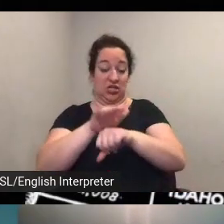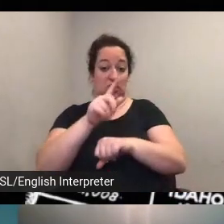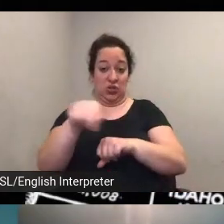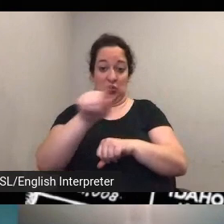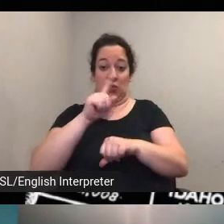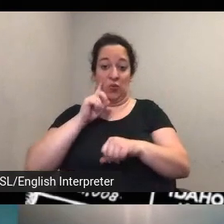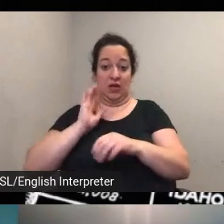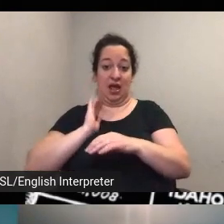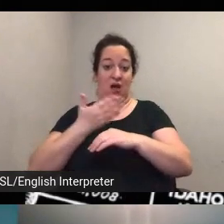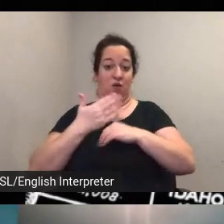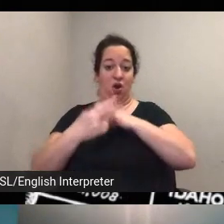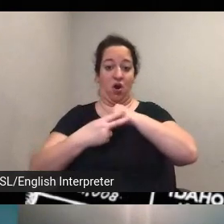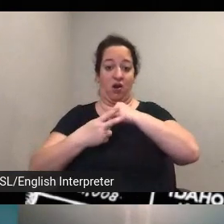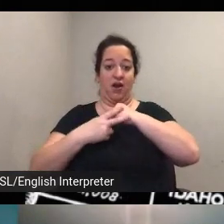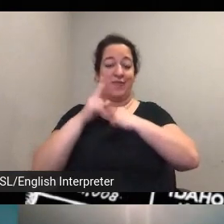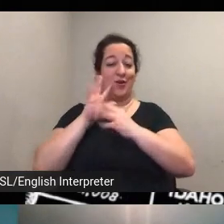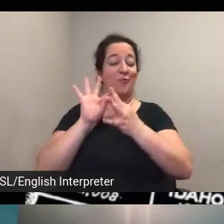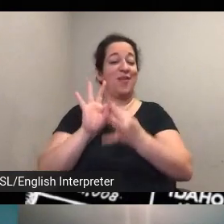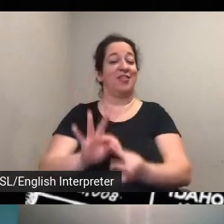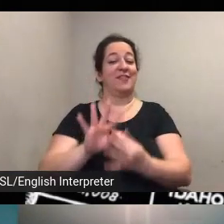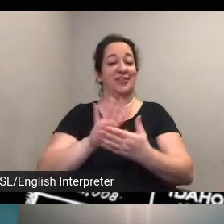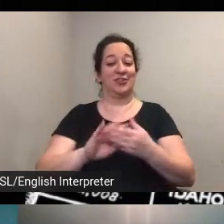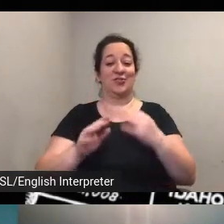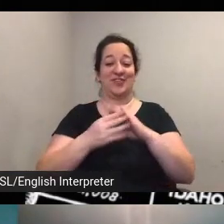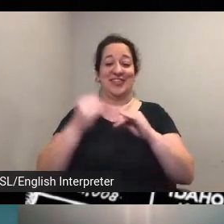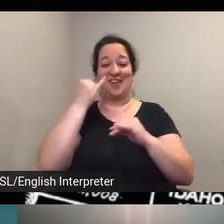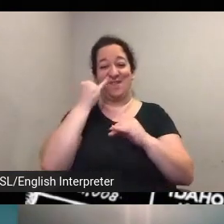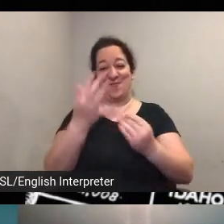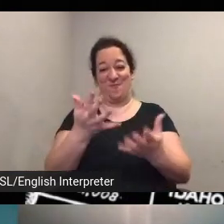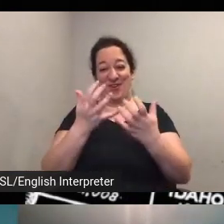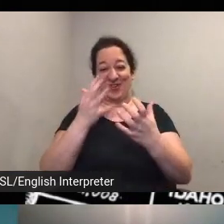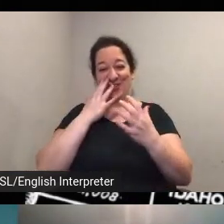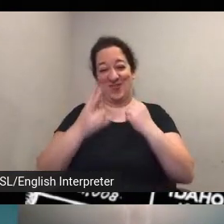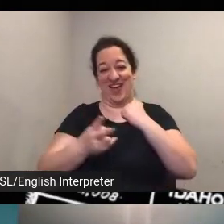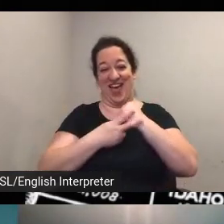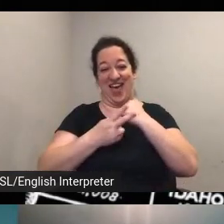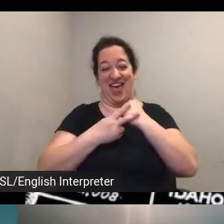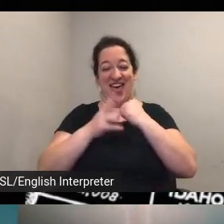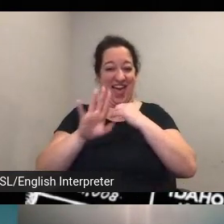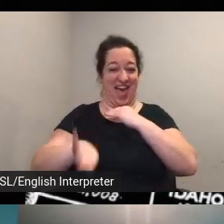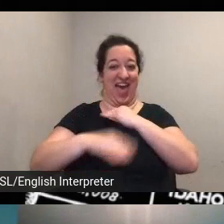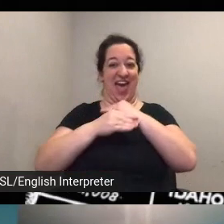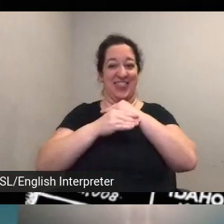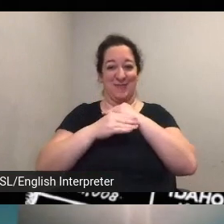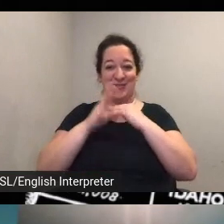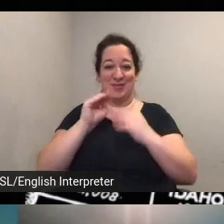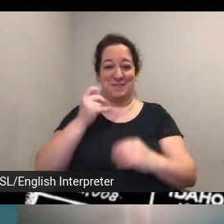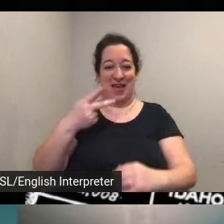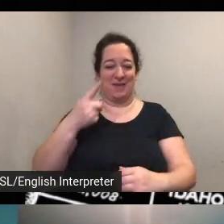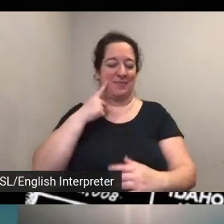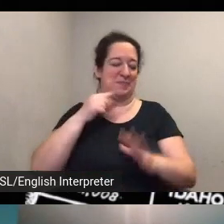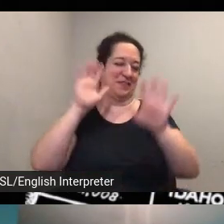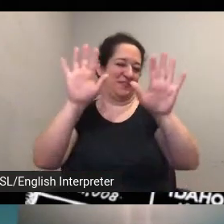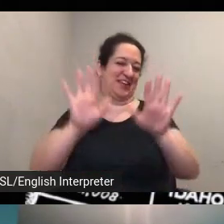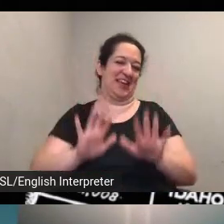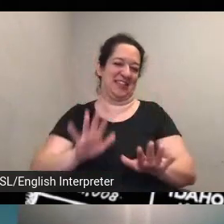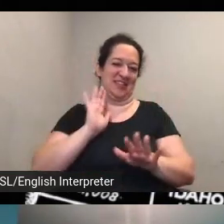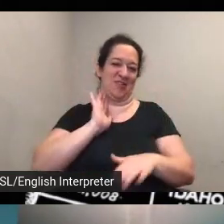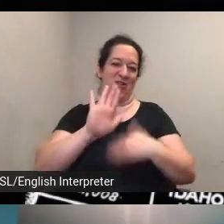of relevant stories if you can add them to the map that would be again fantastic to help get those voices and stories heard